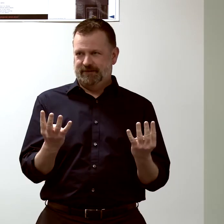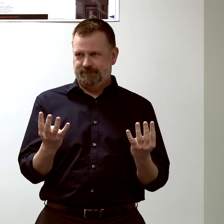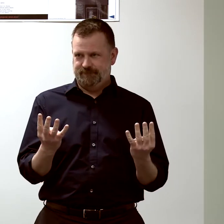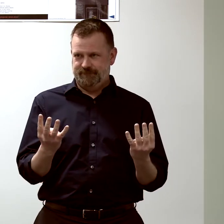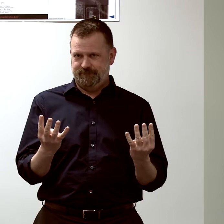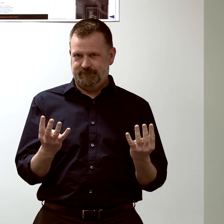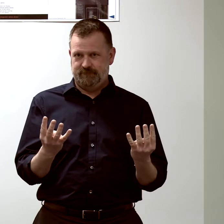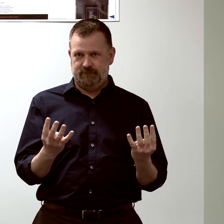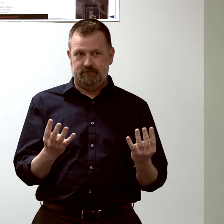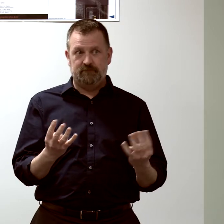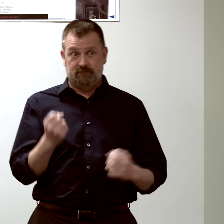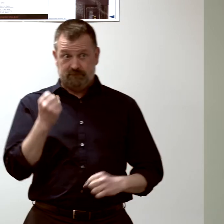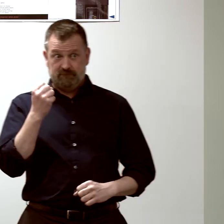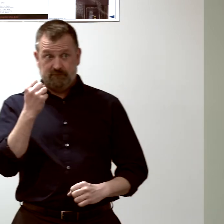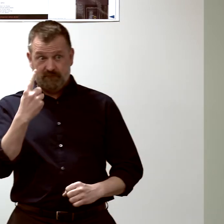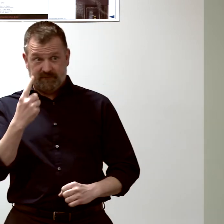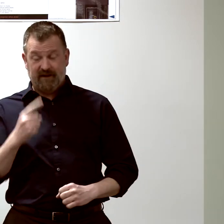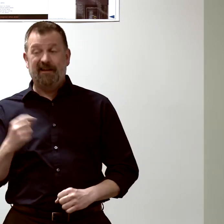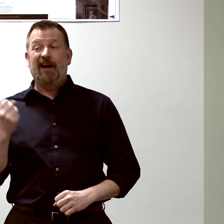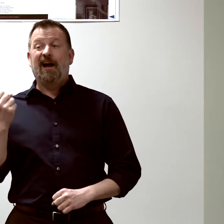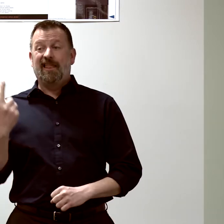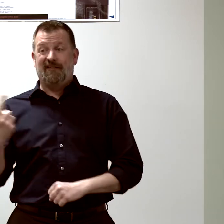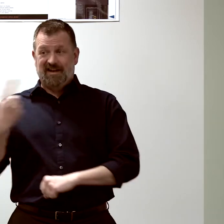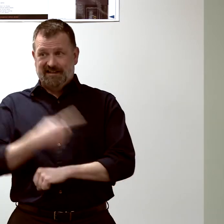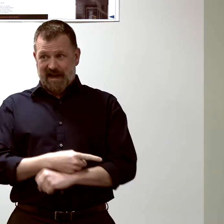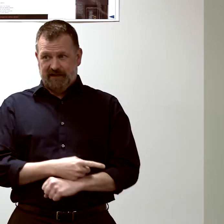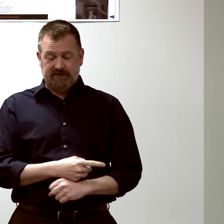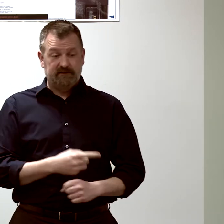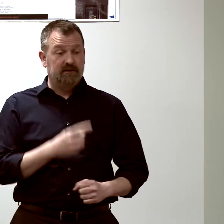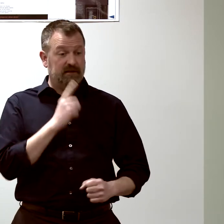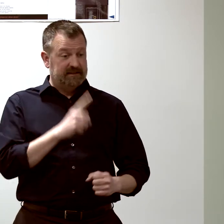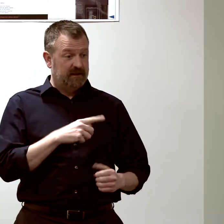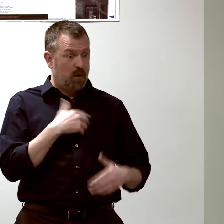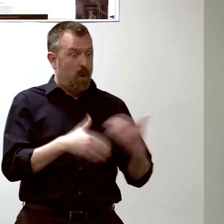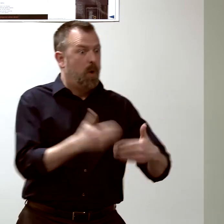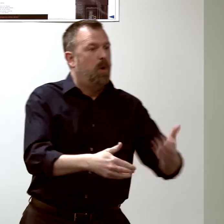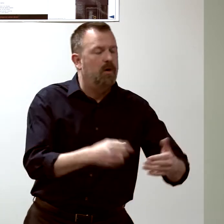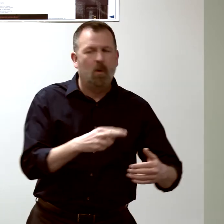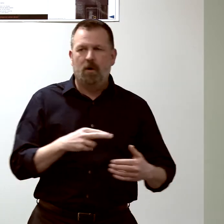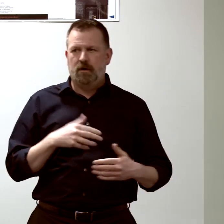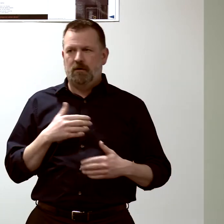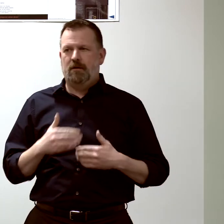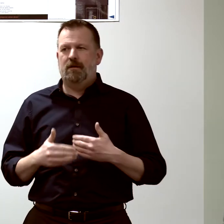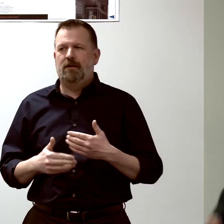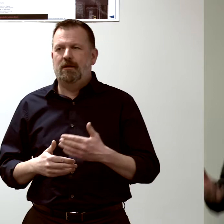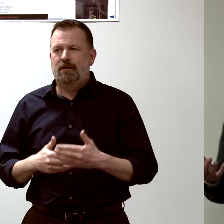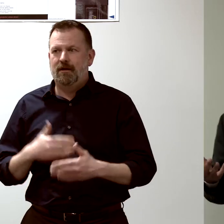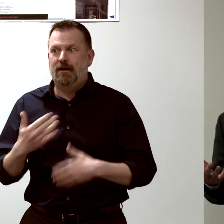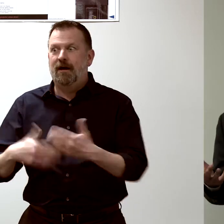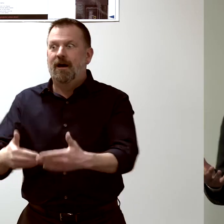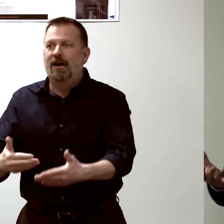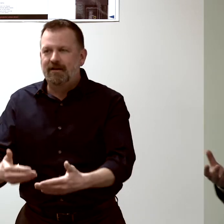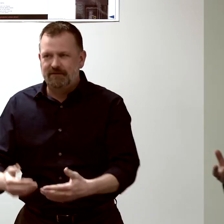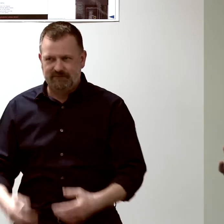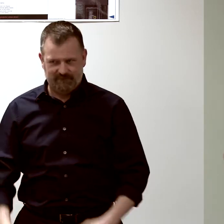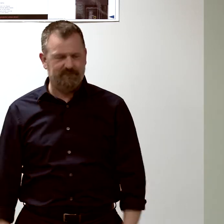over 11 days that's going up or going down... and now we start to use mathematics